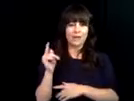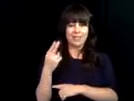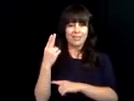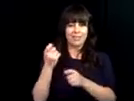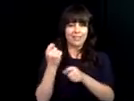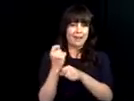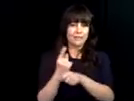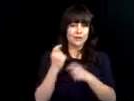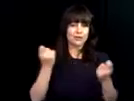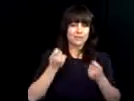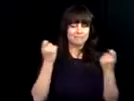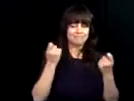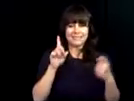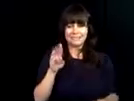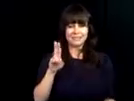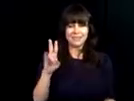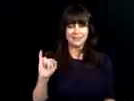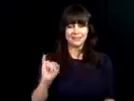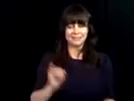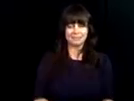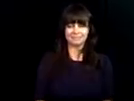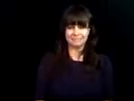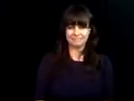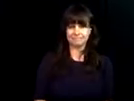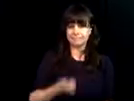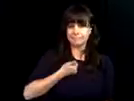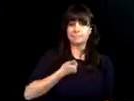the Virginia rehabilitation Center